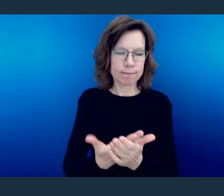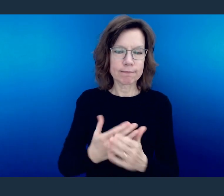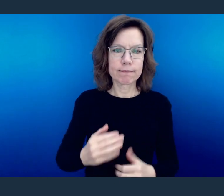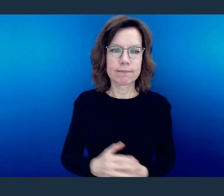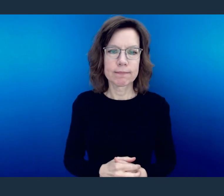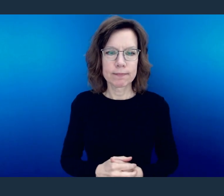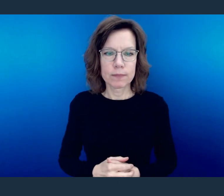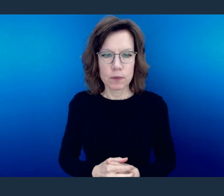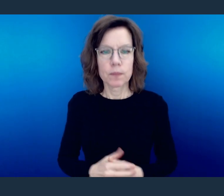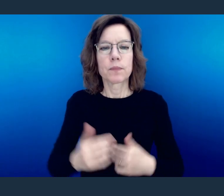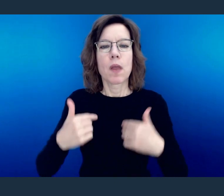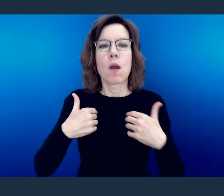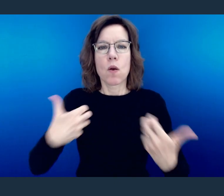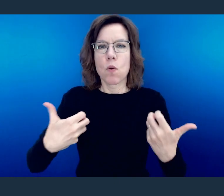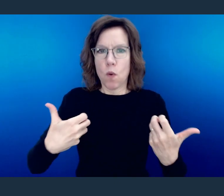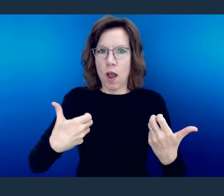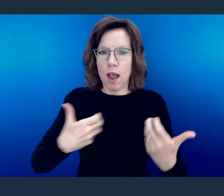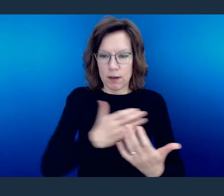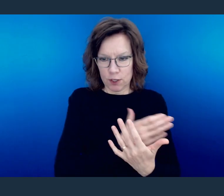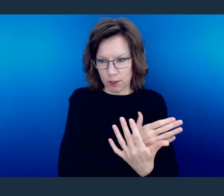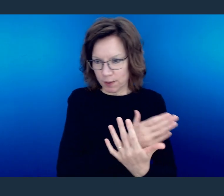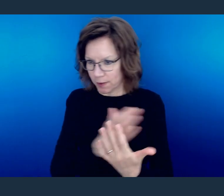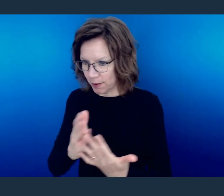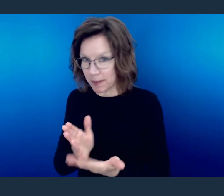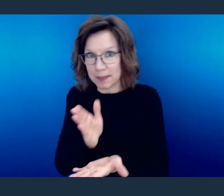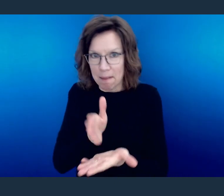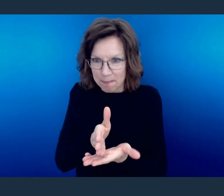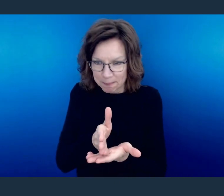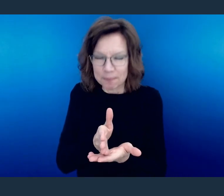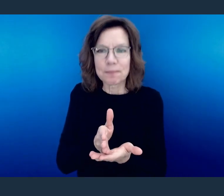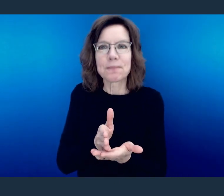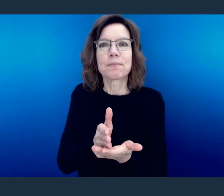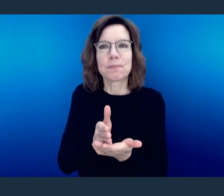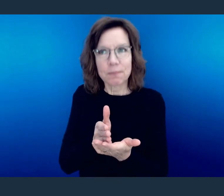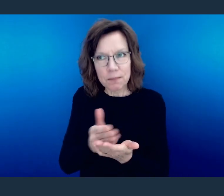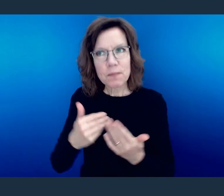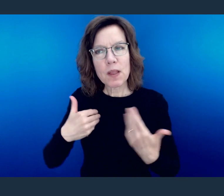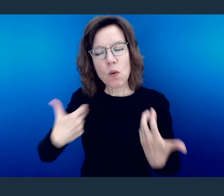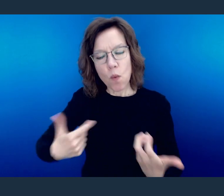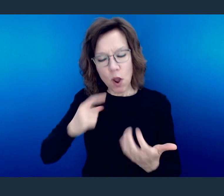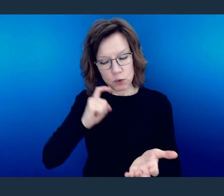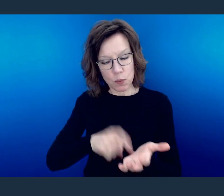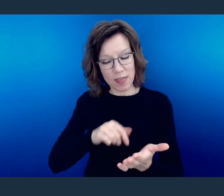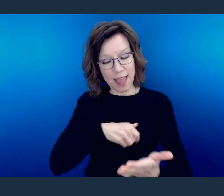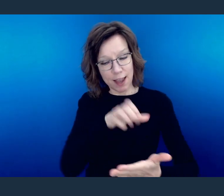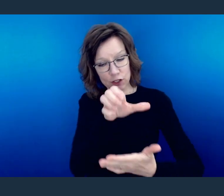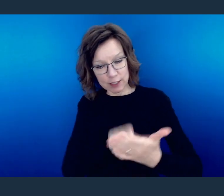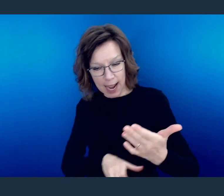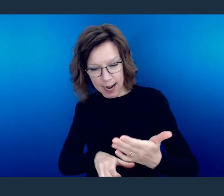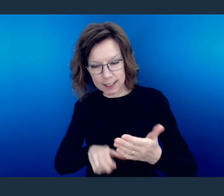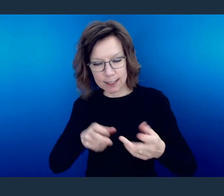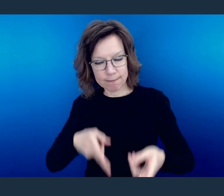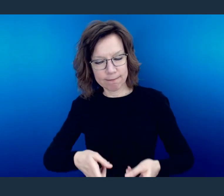I want to stop right there, and I want to point us to this text with the message "Be